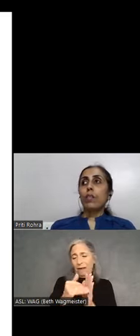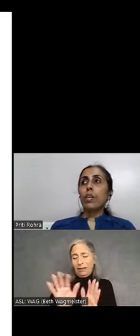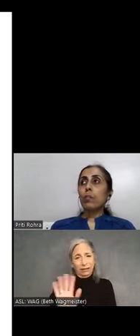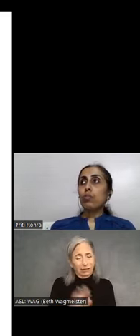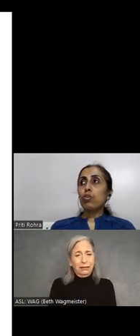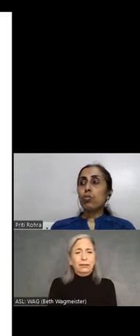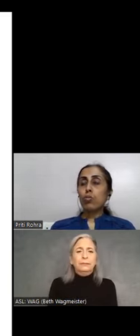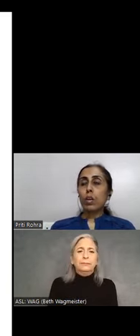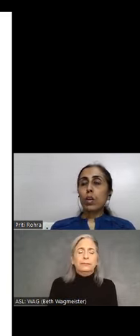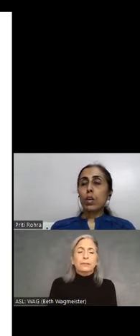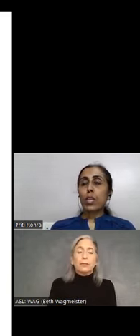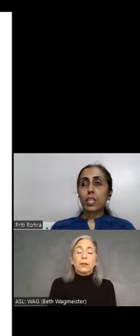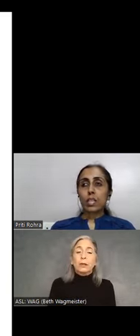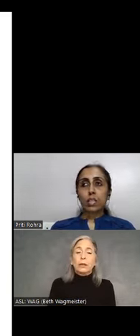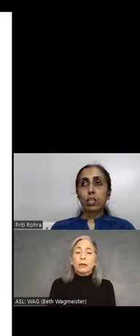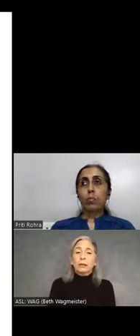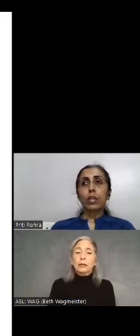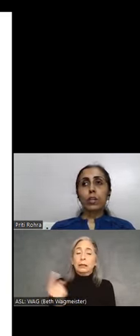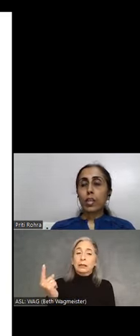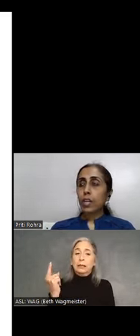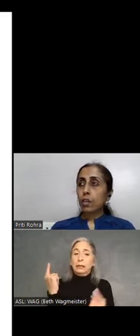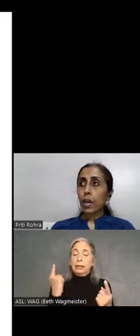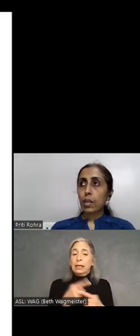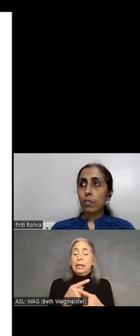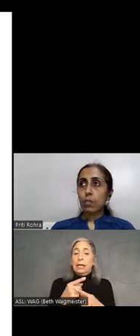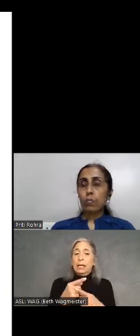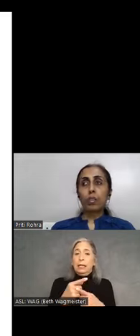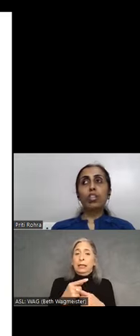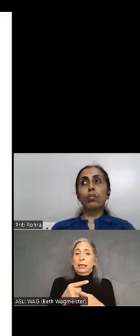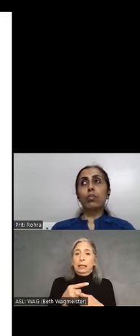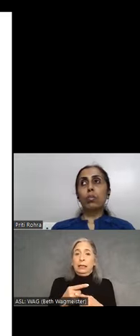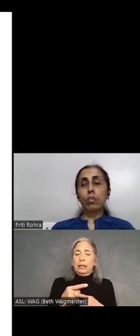When it comes to text displayed on a gradient background, make sure the